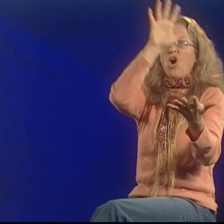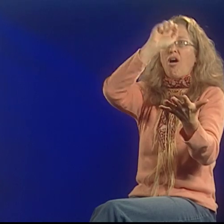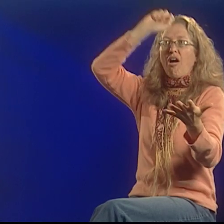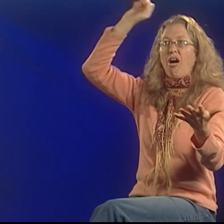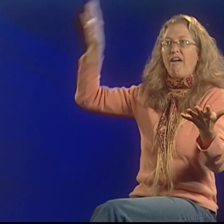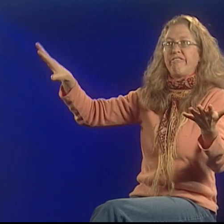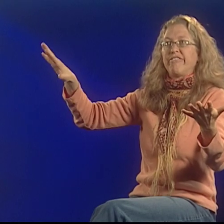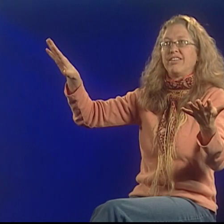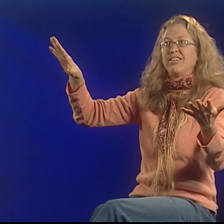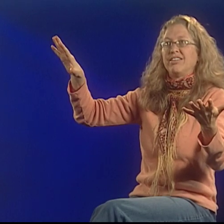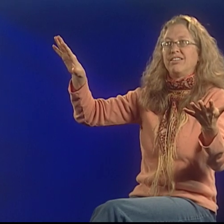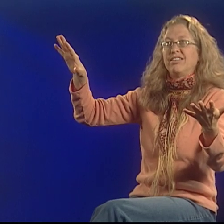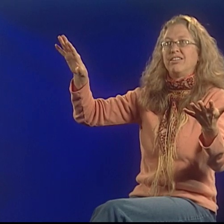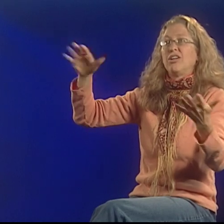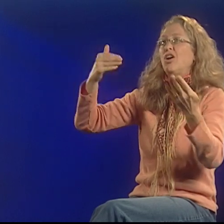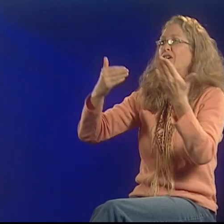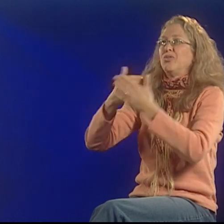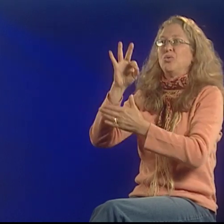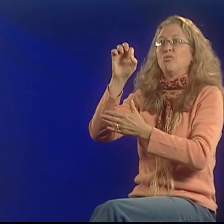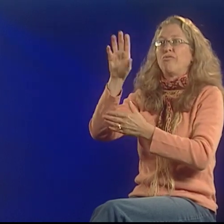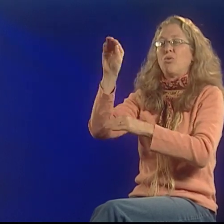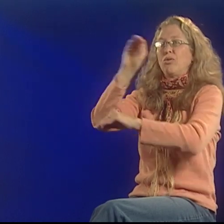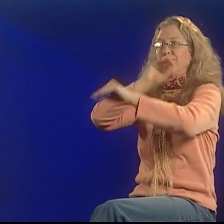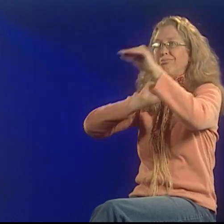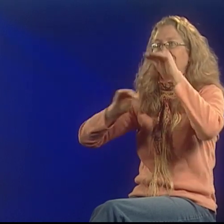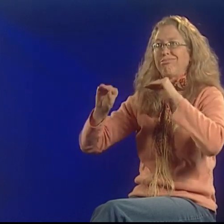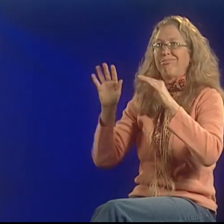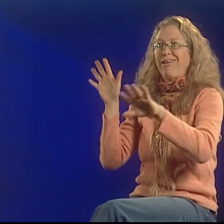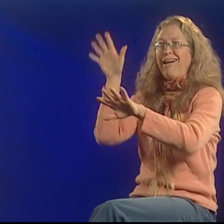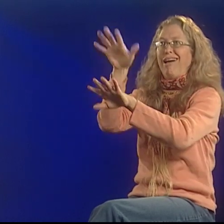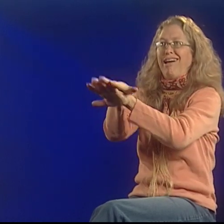But in translation, the form is removed,